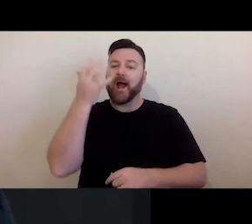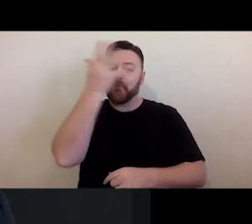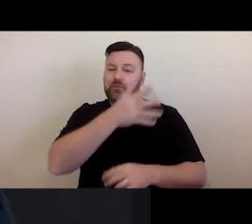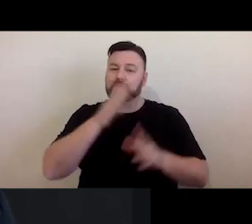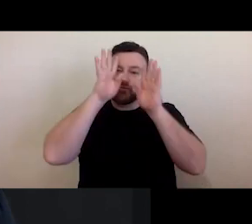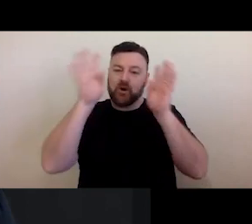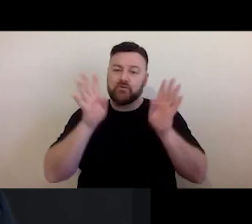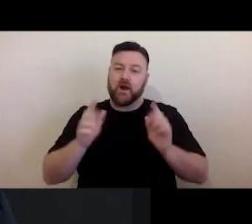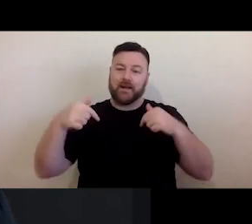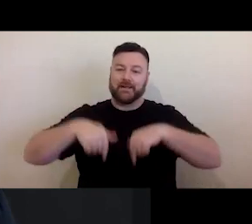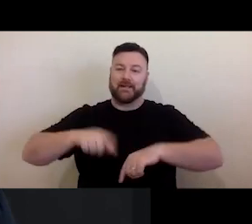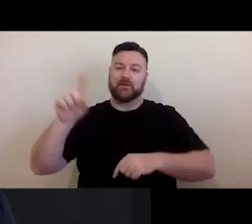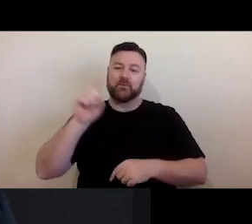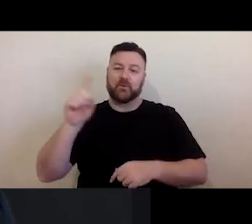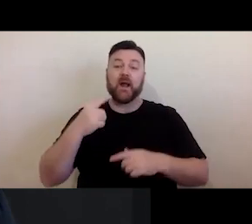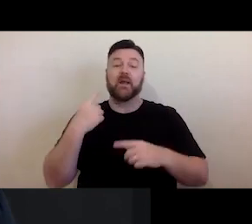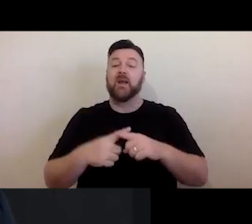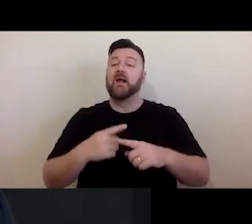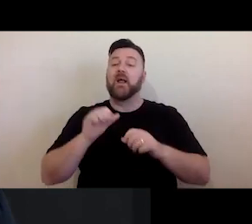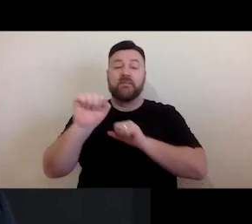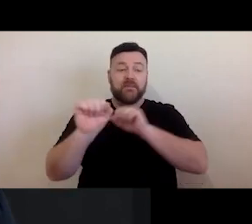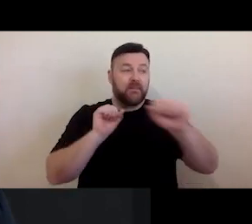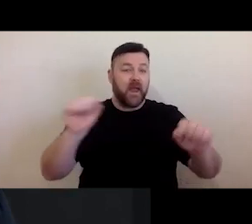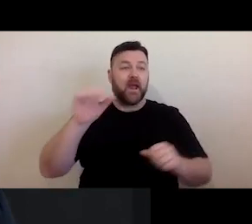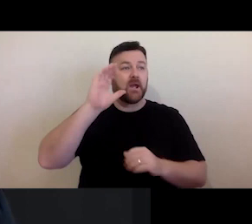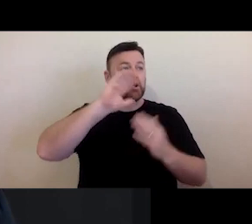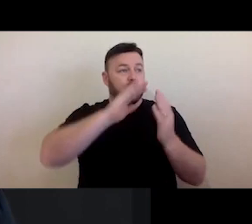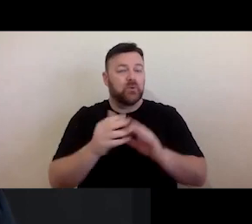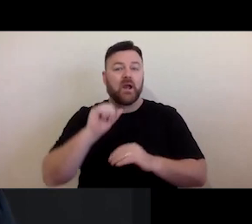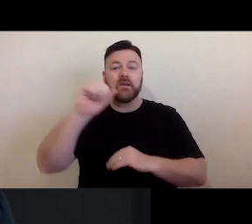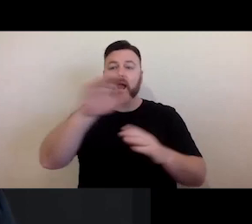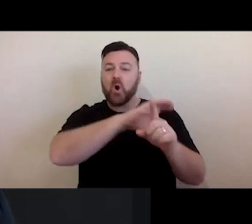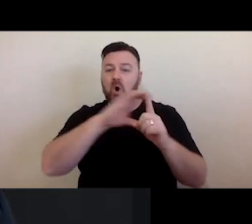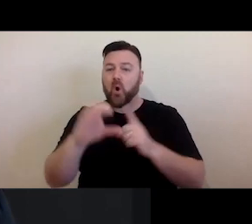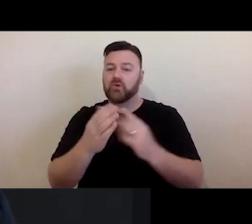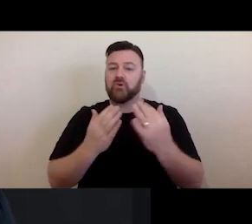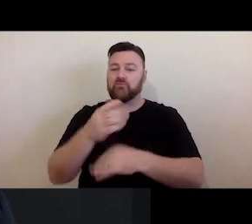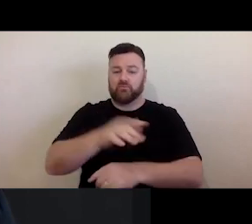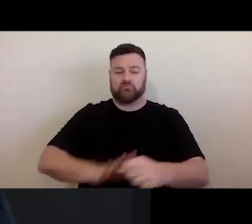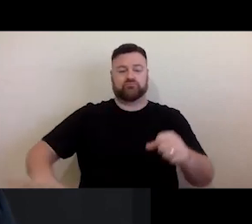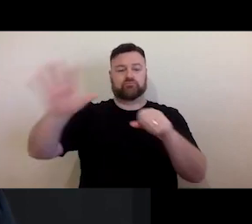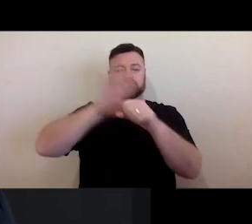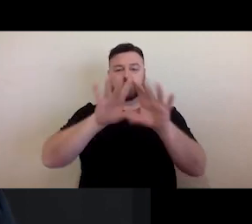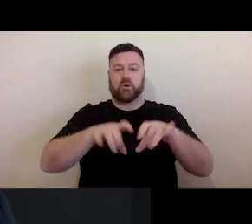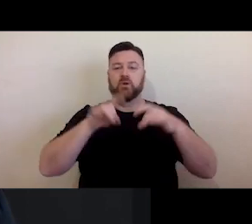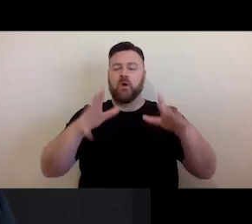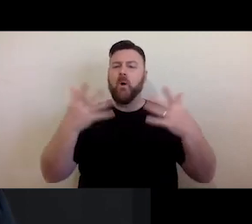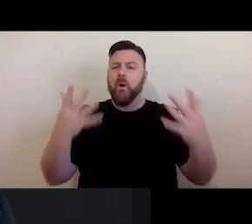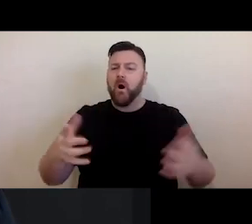Torres Strait Islander people, their communities, and their cultures throughout Australia. People often ask me why acknowledgement to